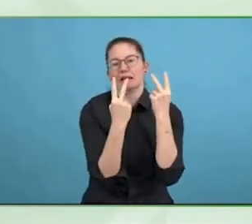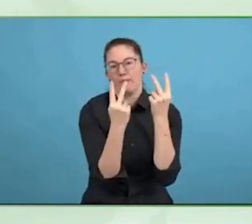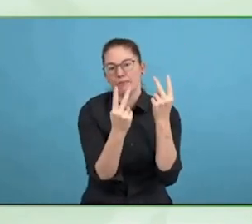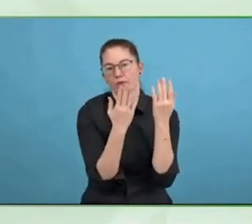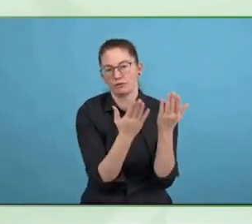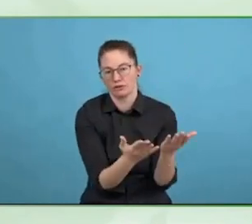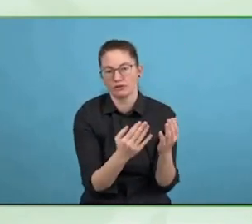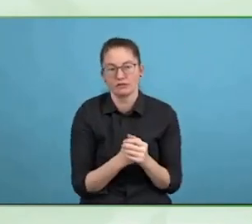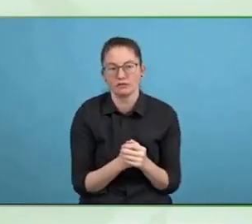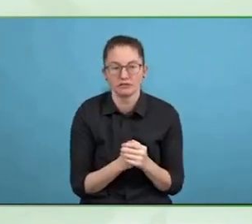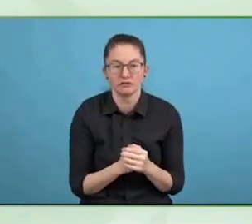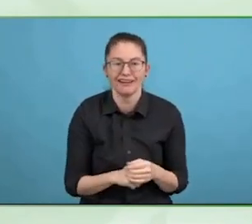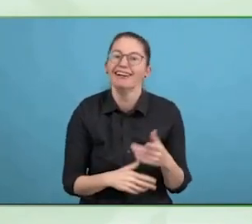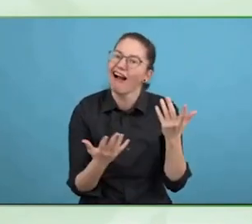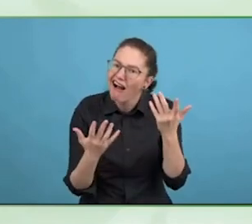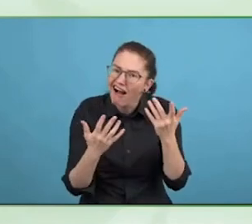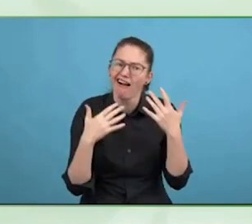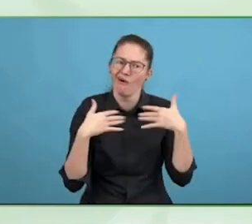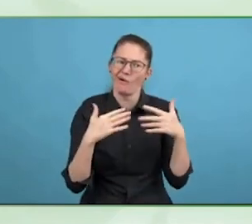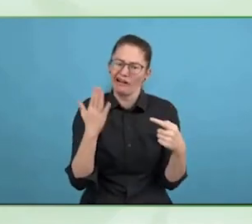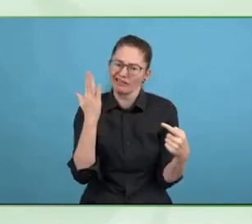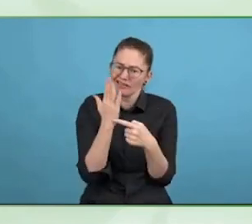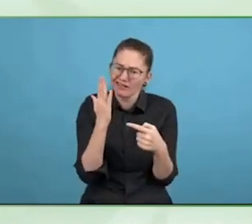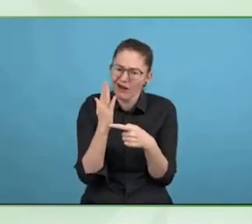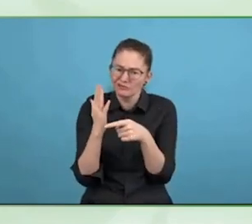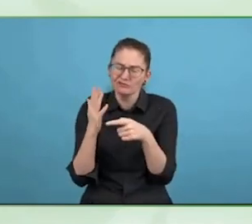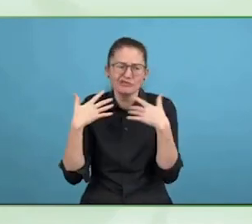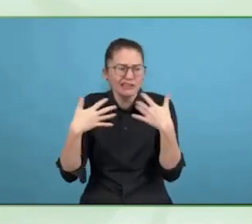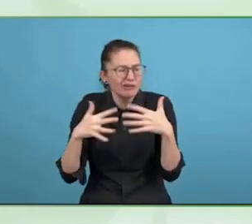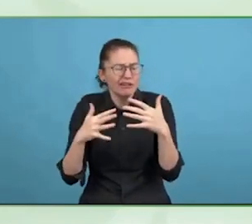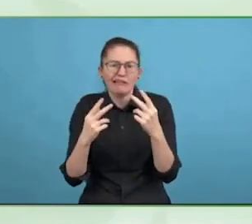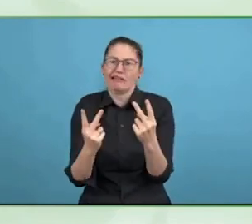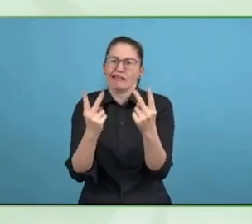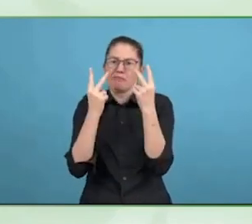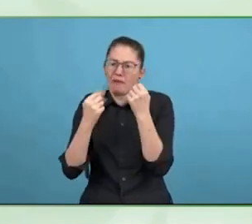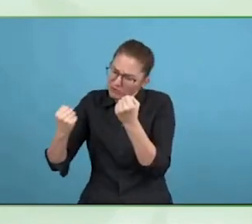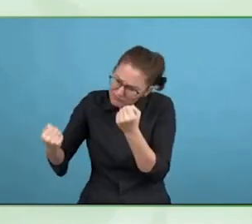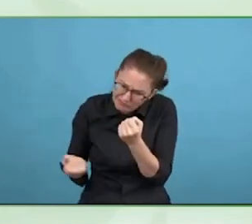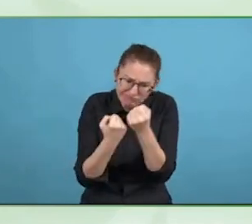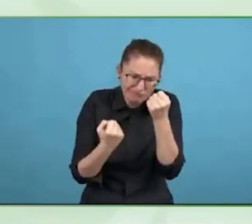Those tie into larger macro trends we are talking about.